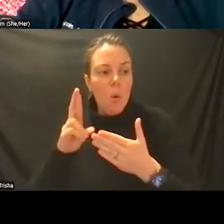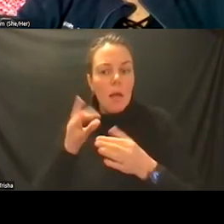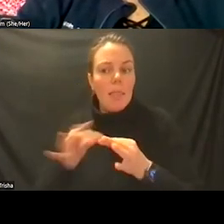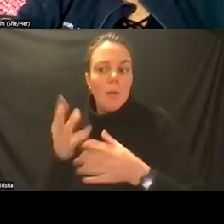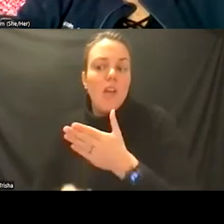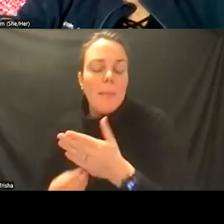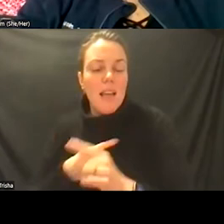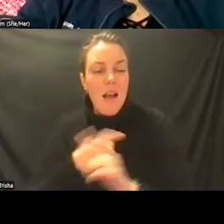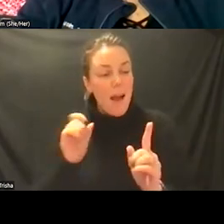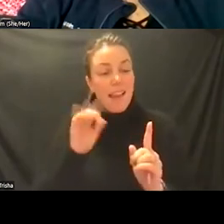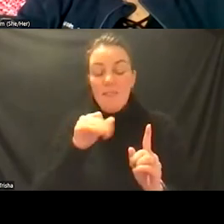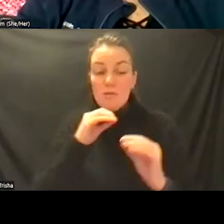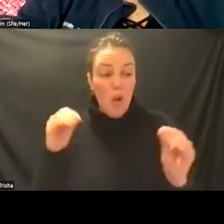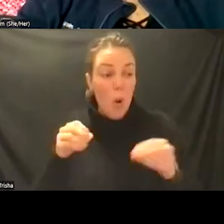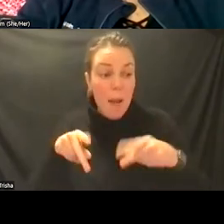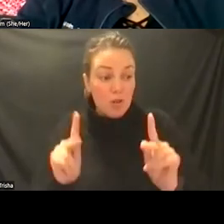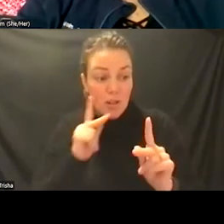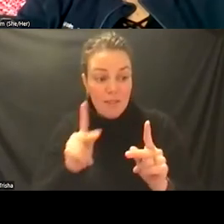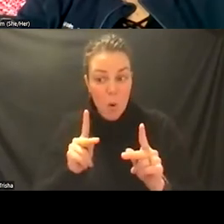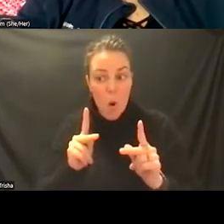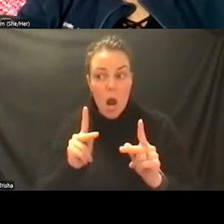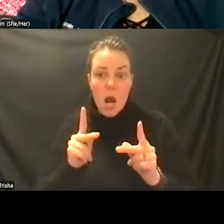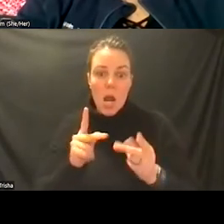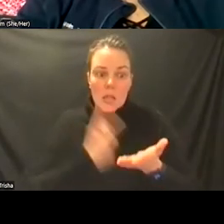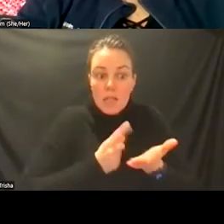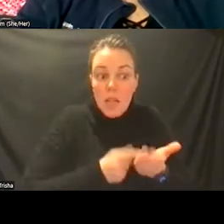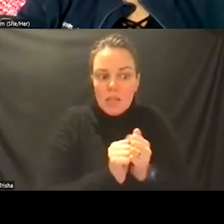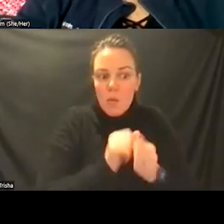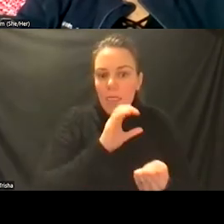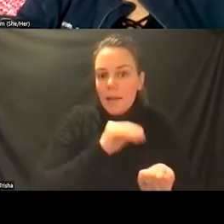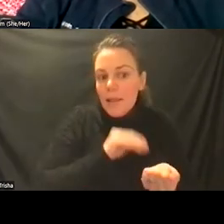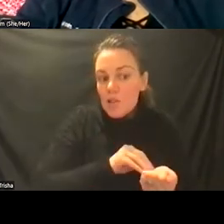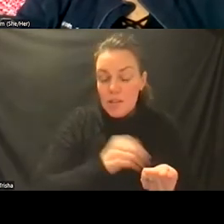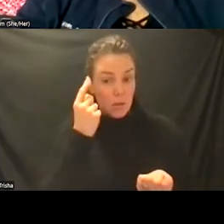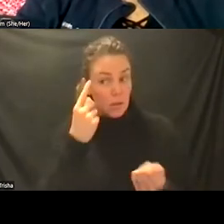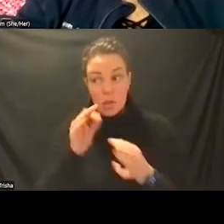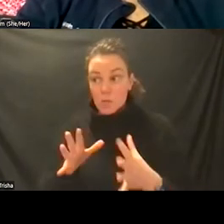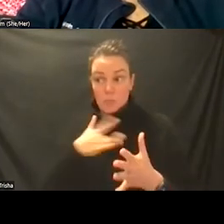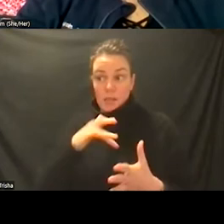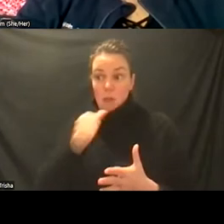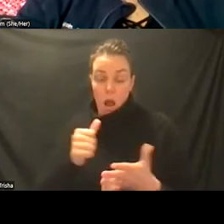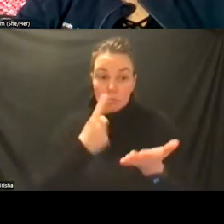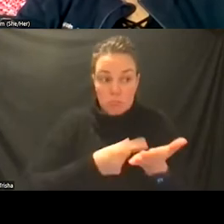uh opportunity to to confer with clinicians which often they are not sometimes be often because